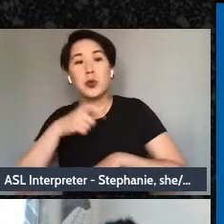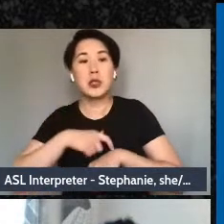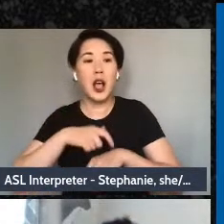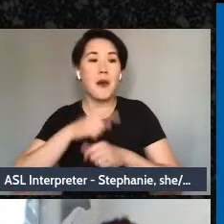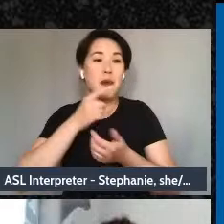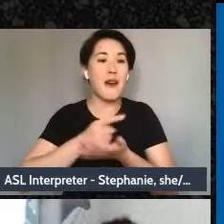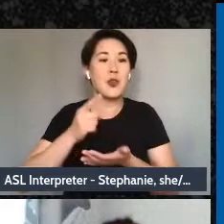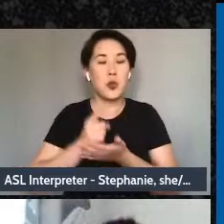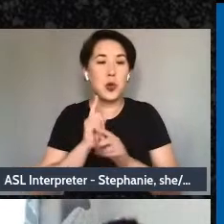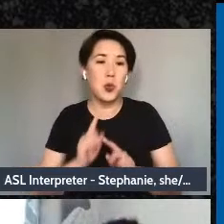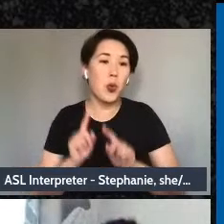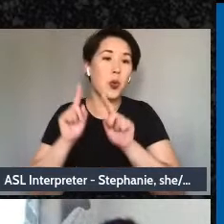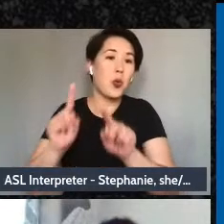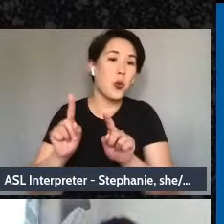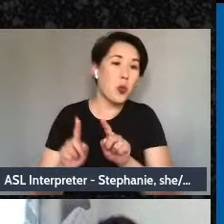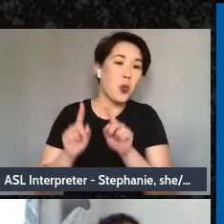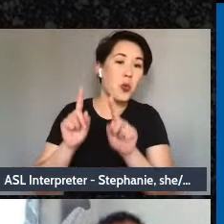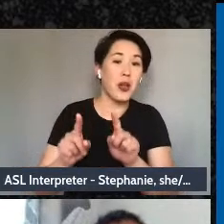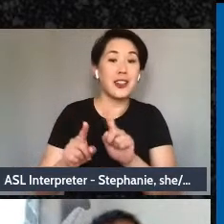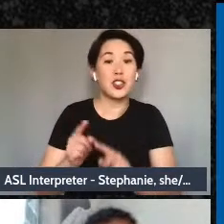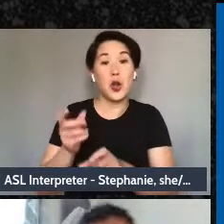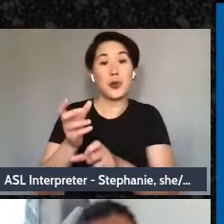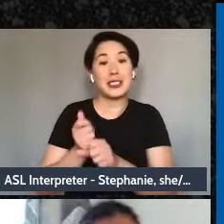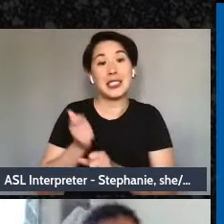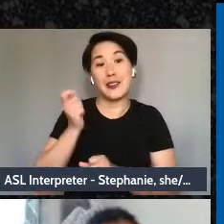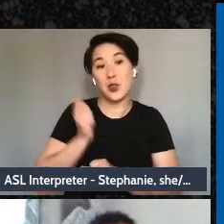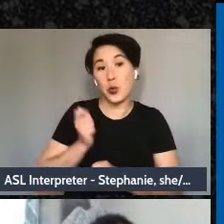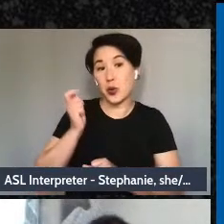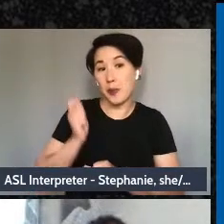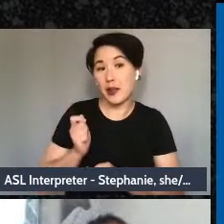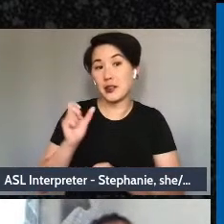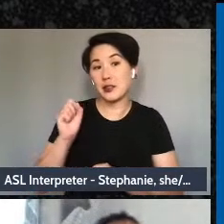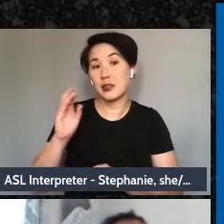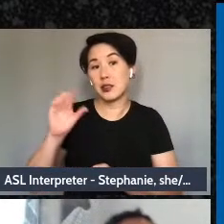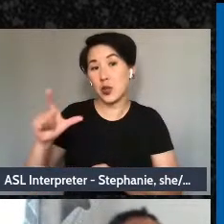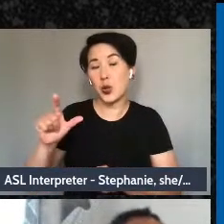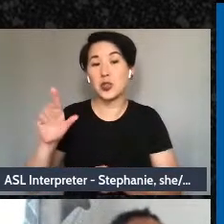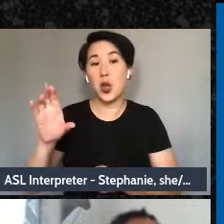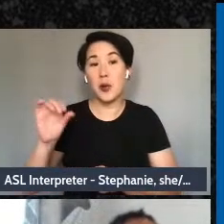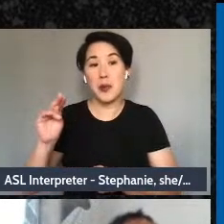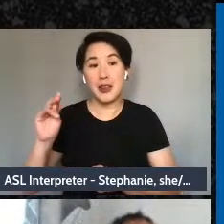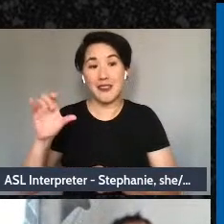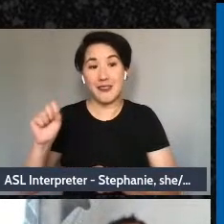receiving social benefits that allowed her to meet basic food and health and housing needs.